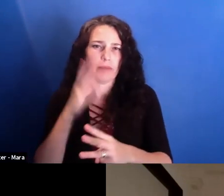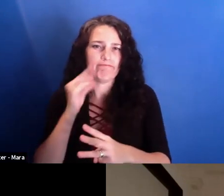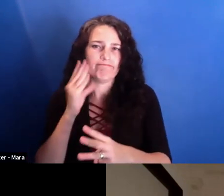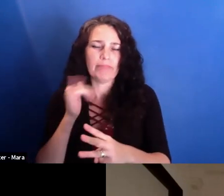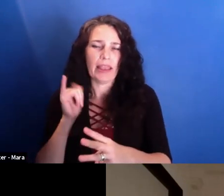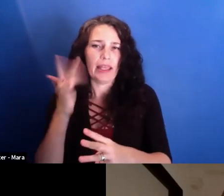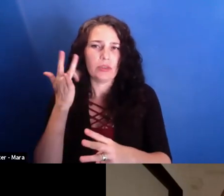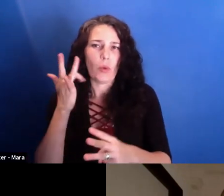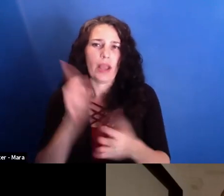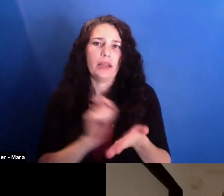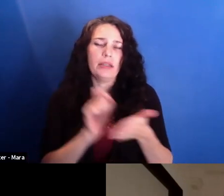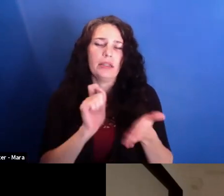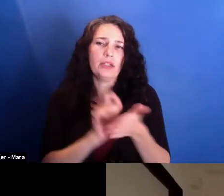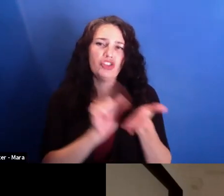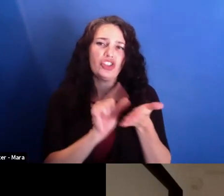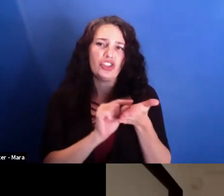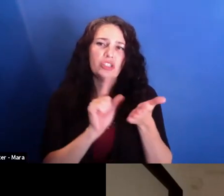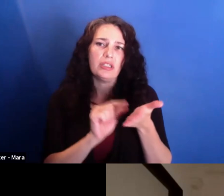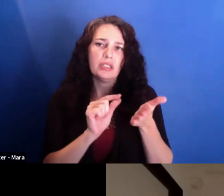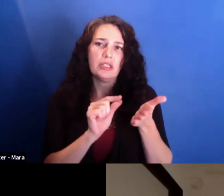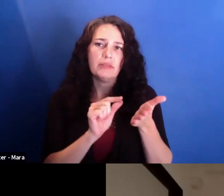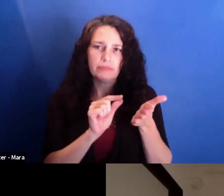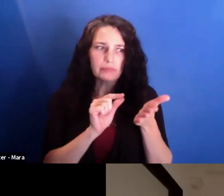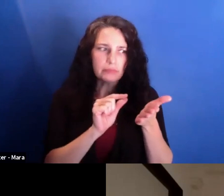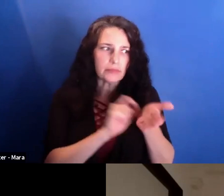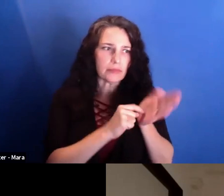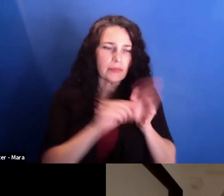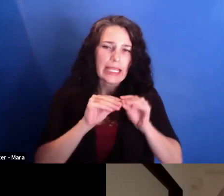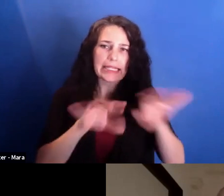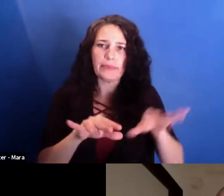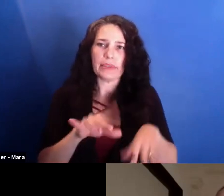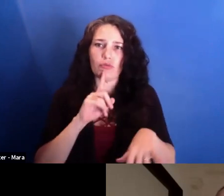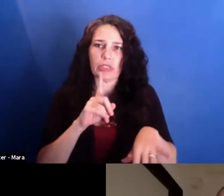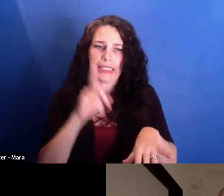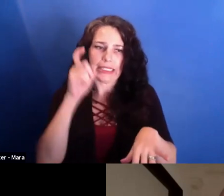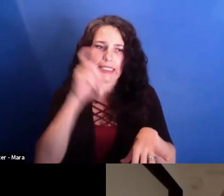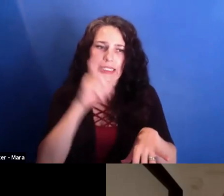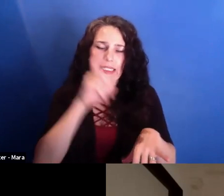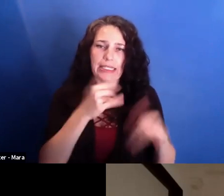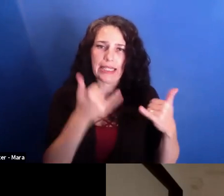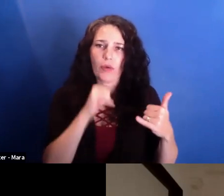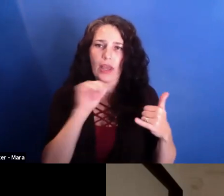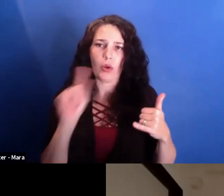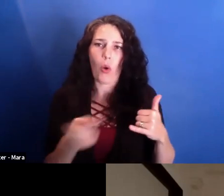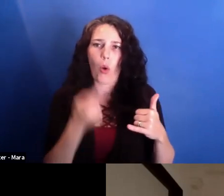is so much needed now, and not only journalism, but the journalist.